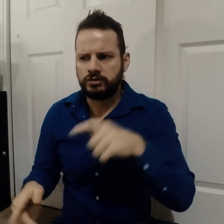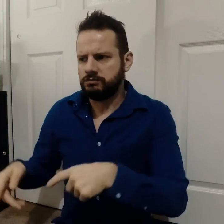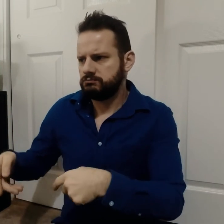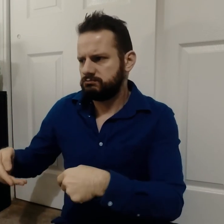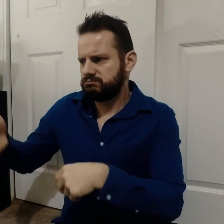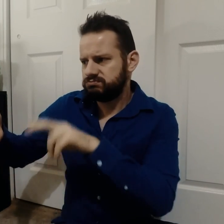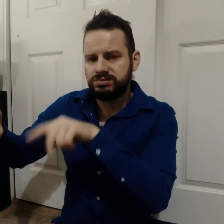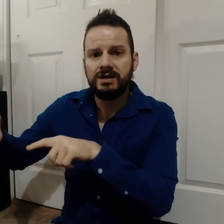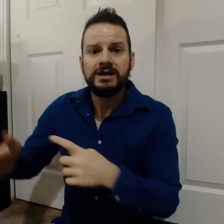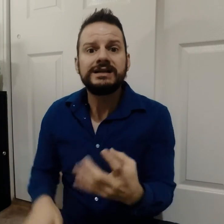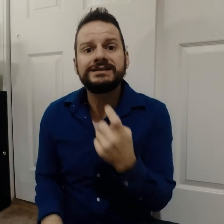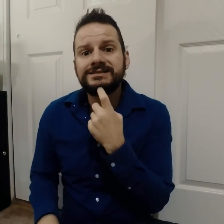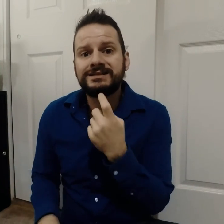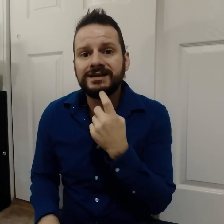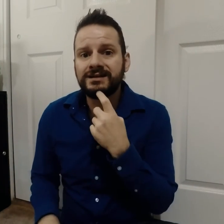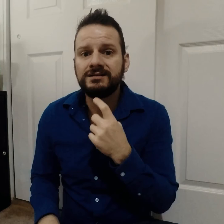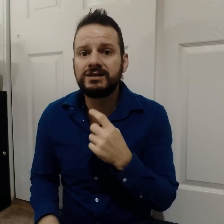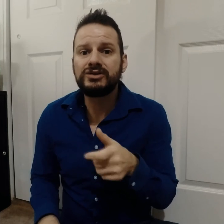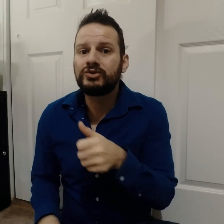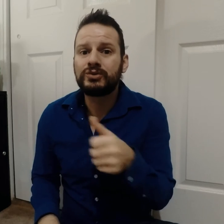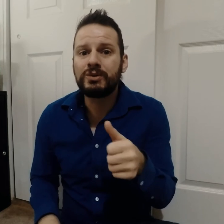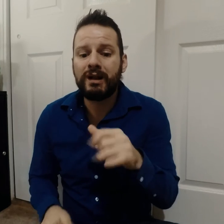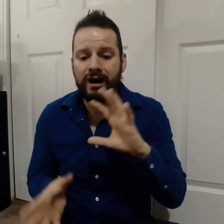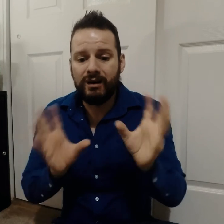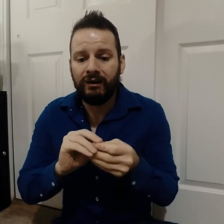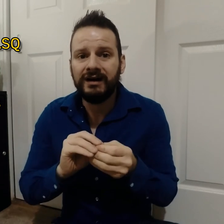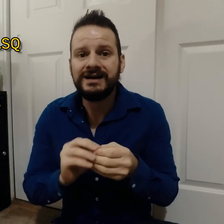According to the reference, there are only